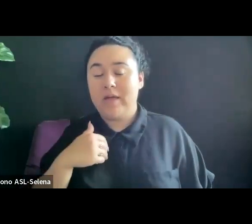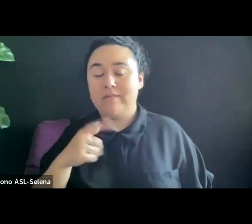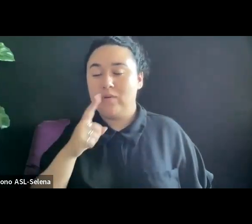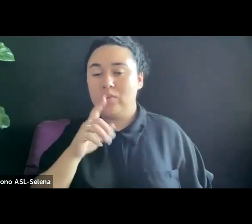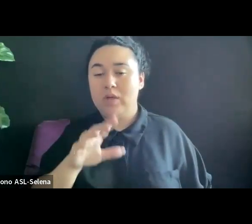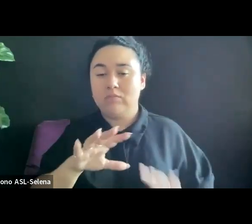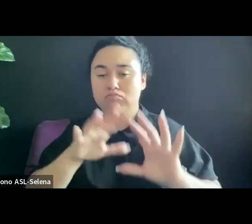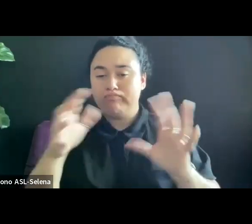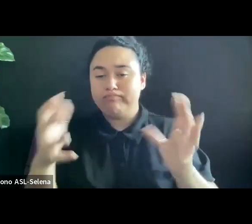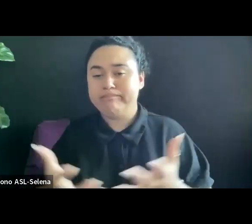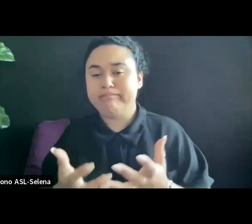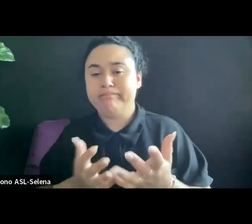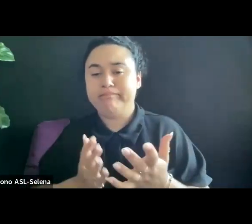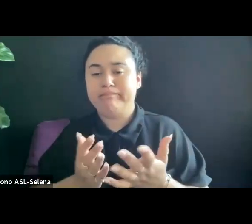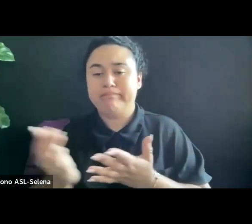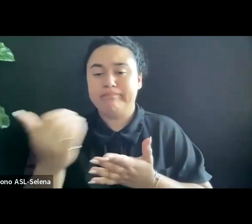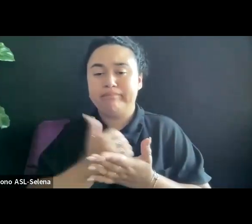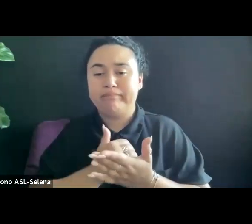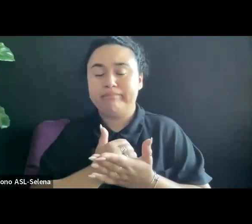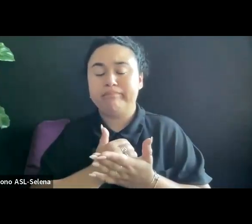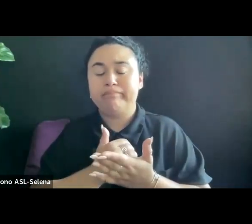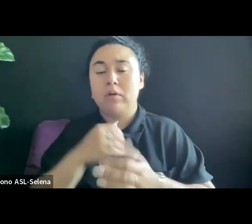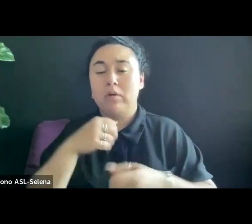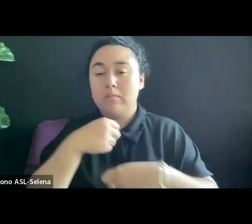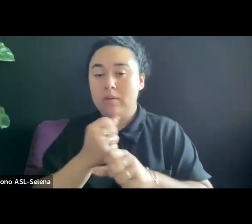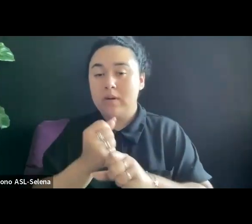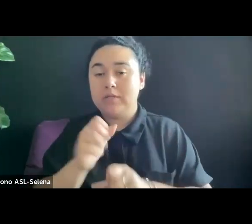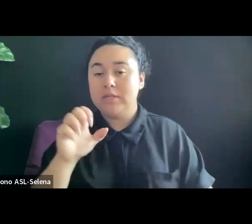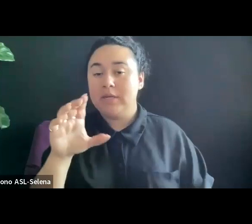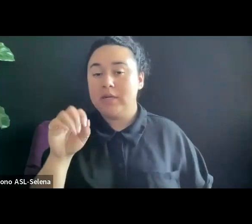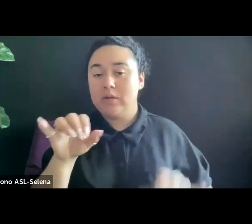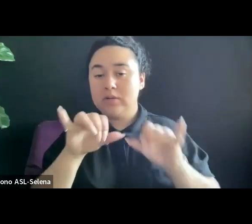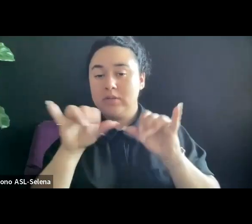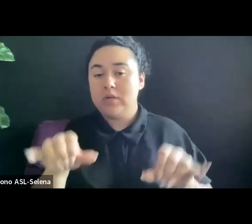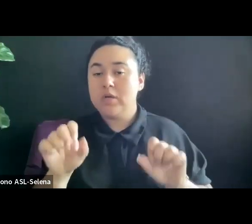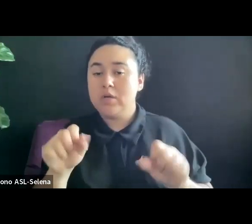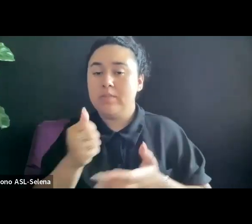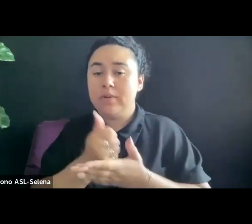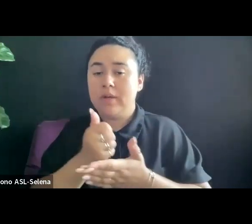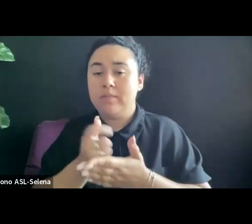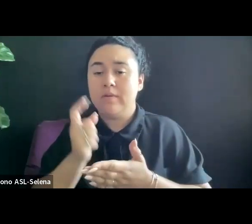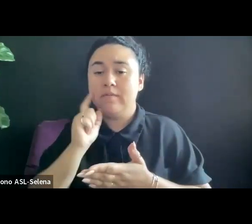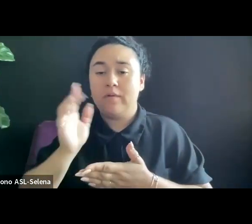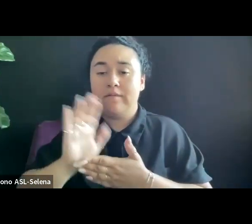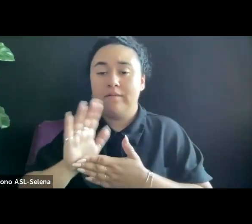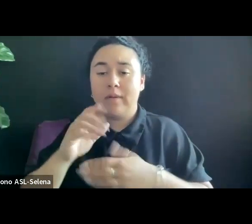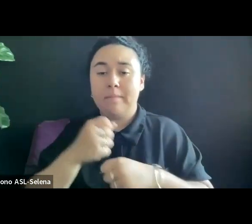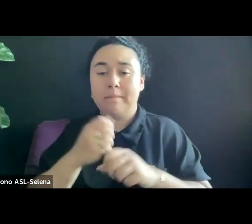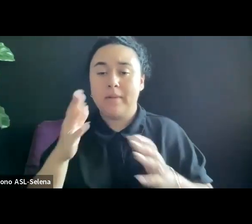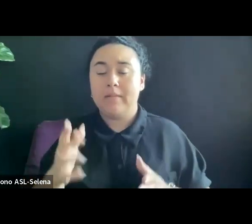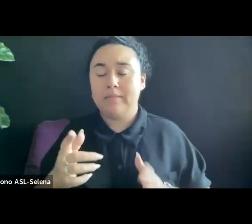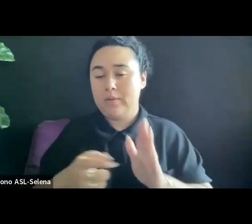ECOSYSTEM. THIS CAN BE VERY HELPFUL FOR FILM MAKERS BUT IT REQUIRES EXTRA PAPERWORK AND EFFORT TO SEE IT